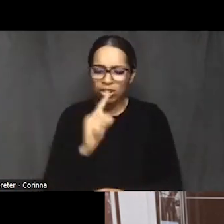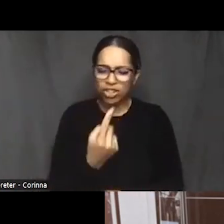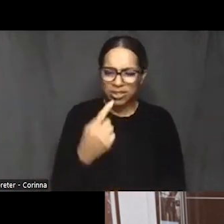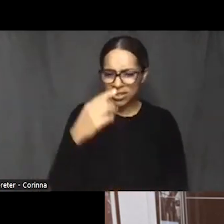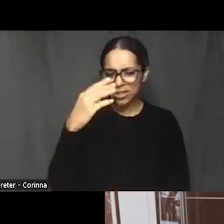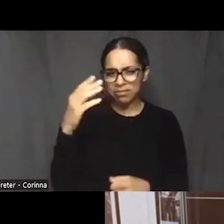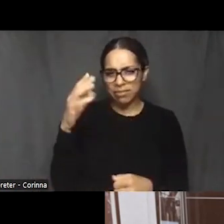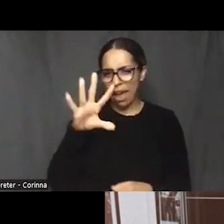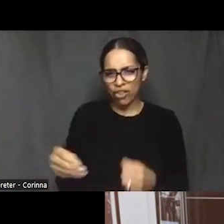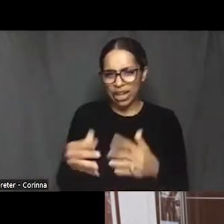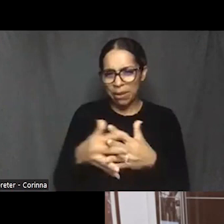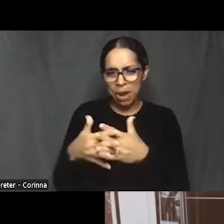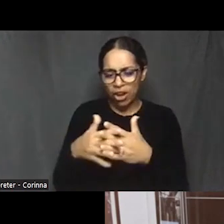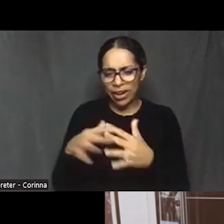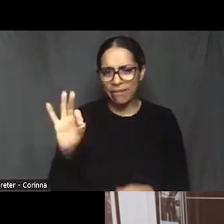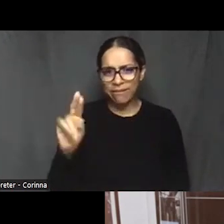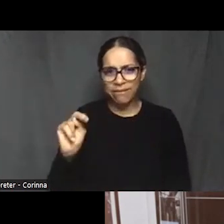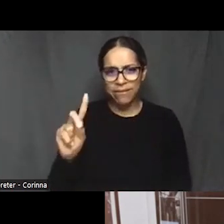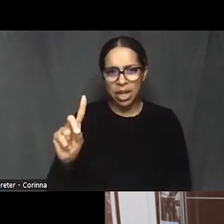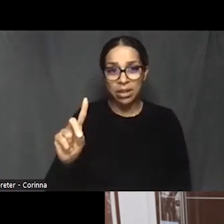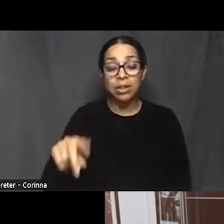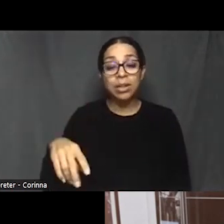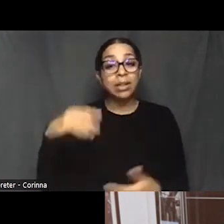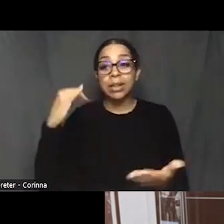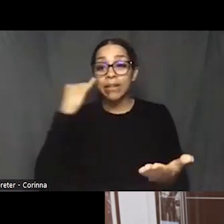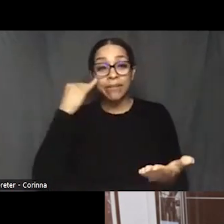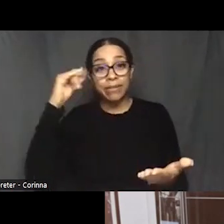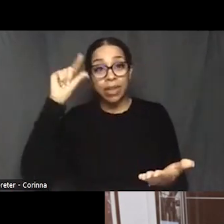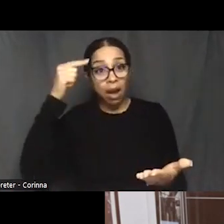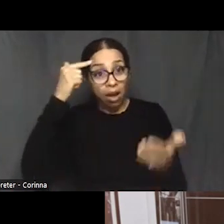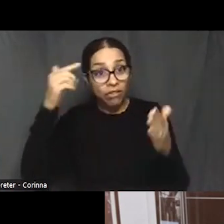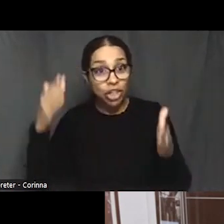I mean, if the governor had and our current governor, Wes Moore,